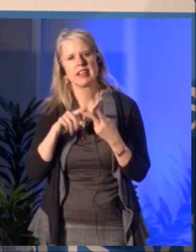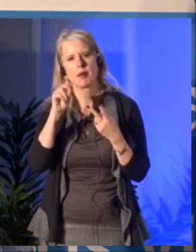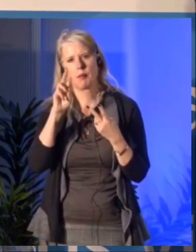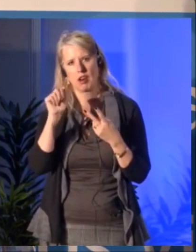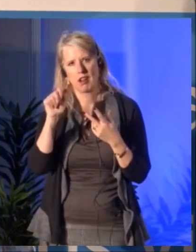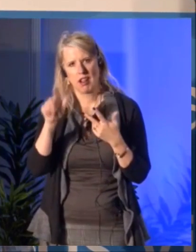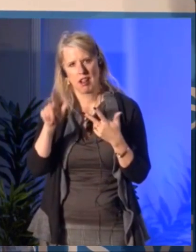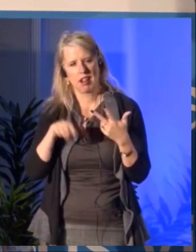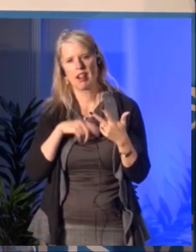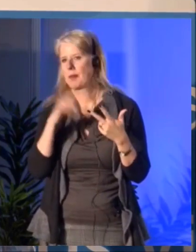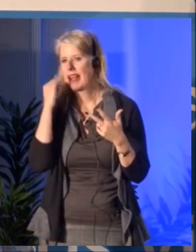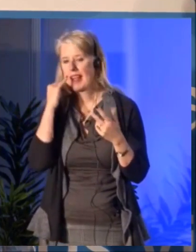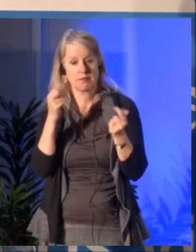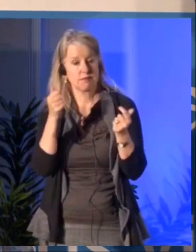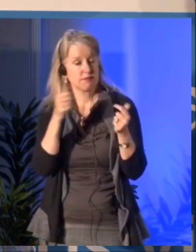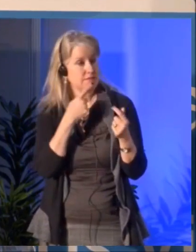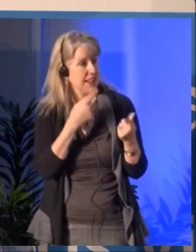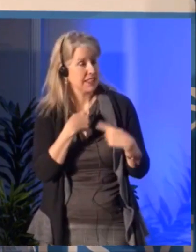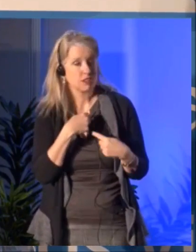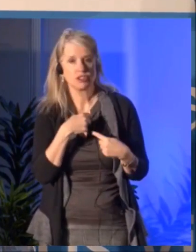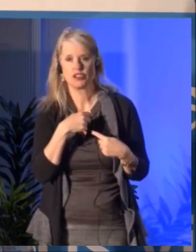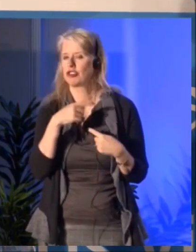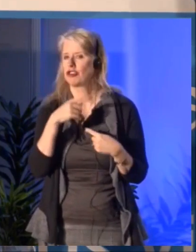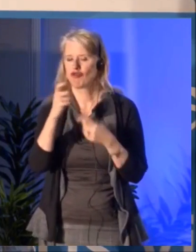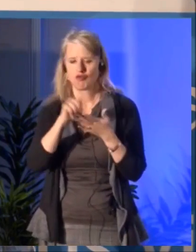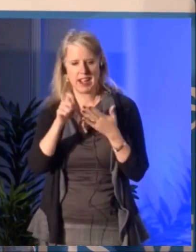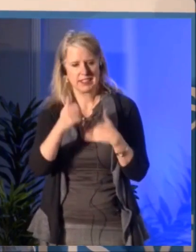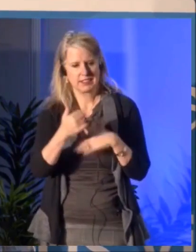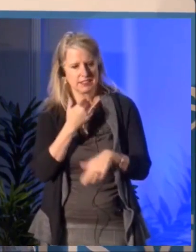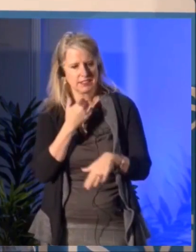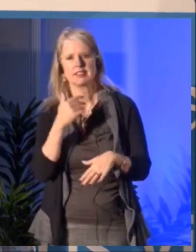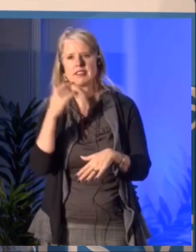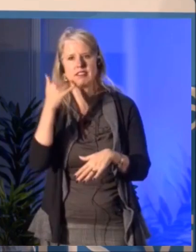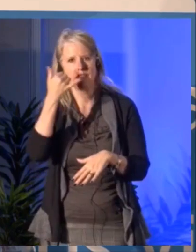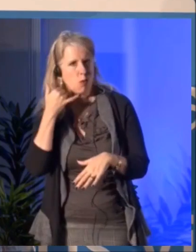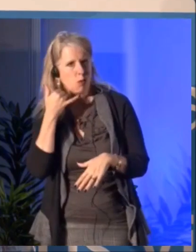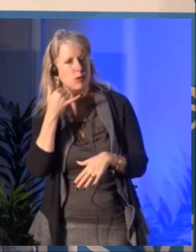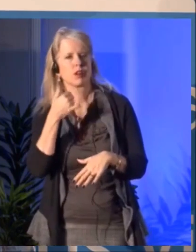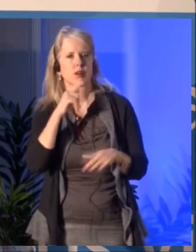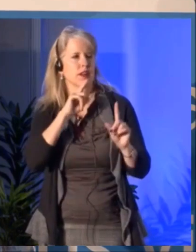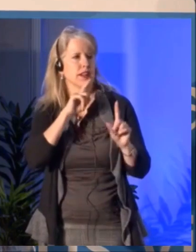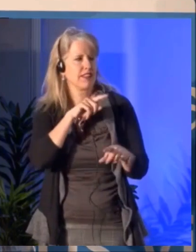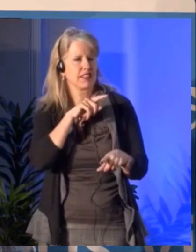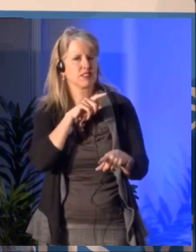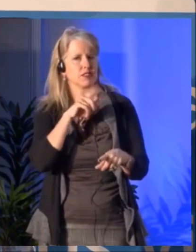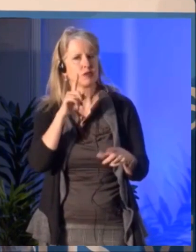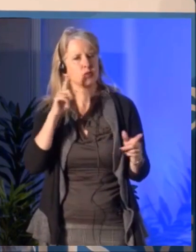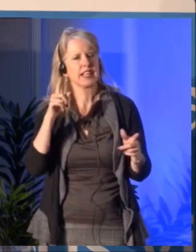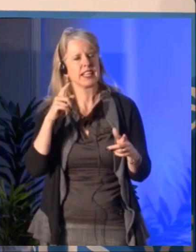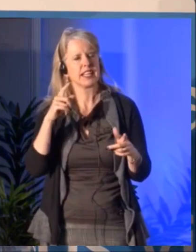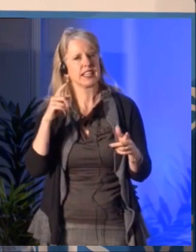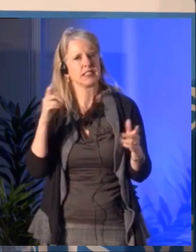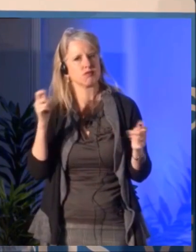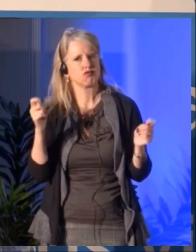Over the portal and over the website. If you don't get an answer to your question write to us, call us and we'll provide the answer you need.